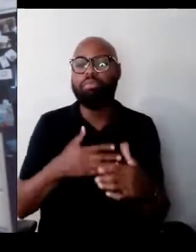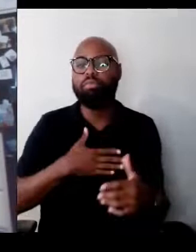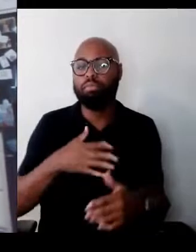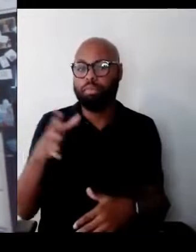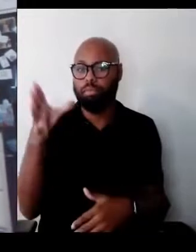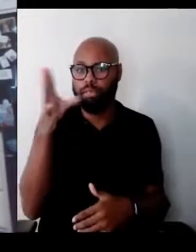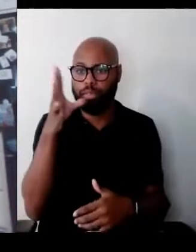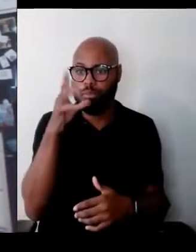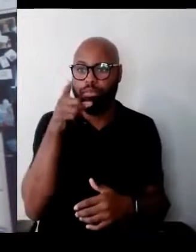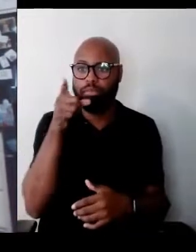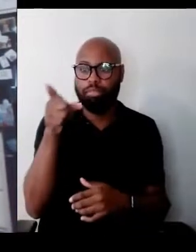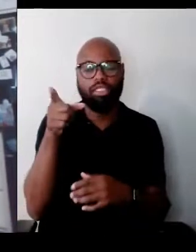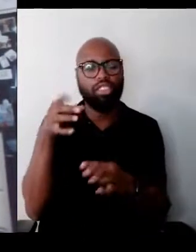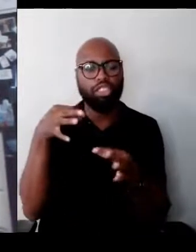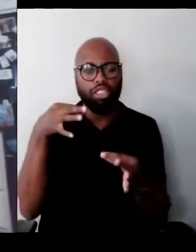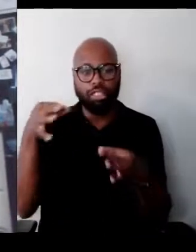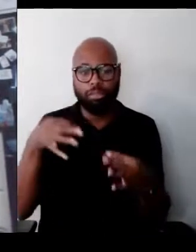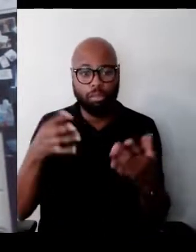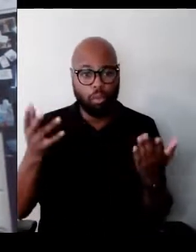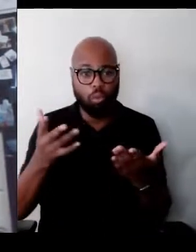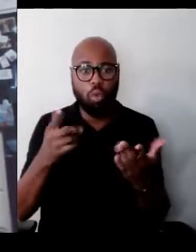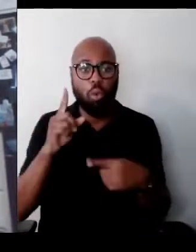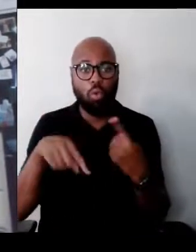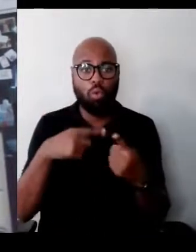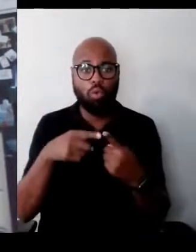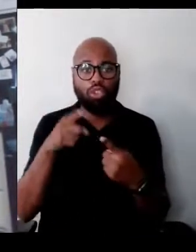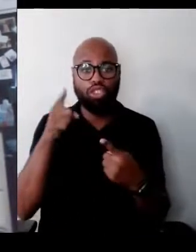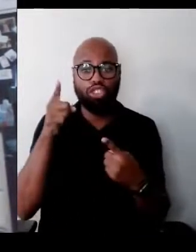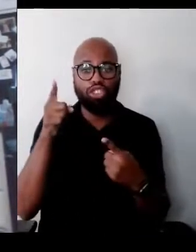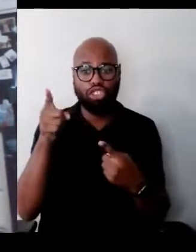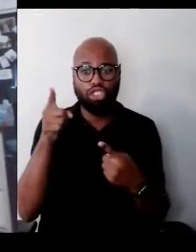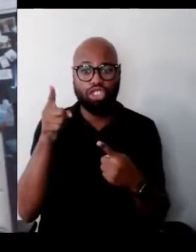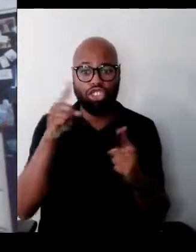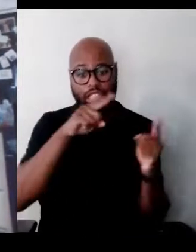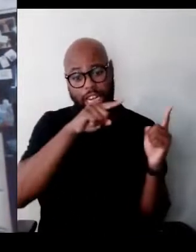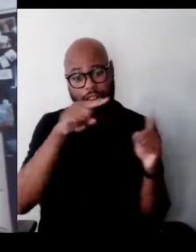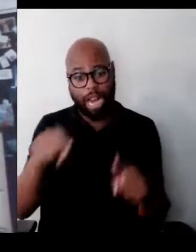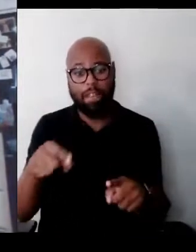when she came to get me, which they had to sneak into the